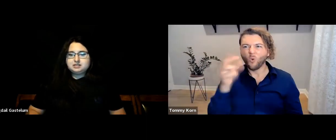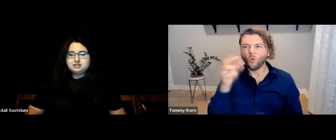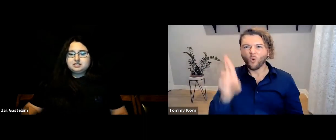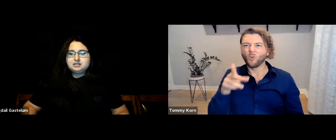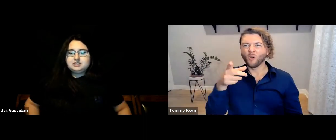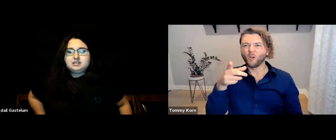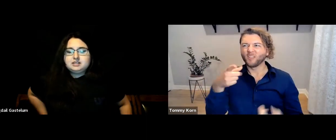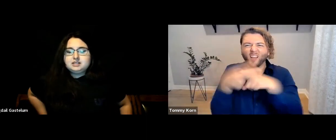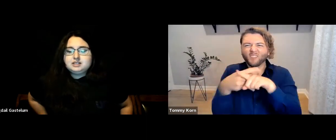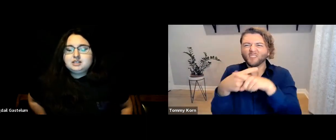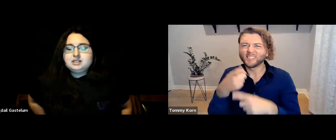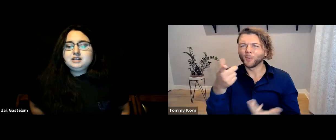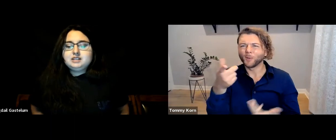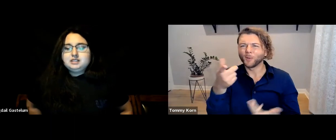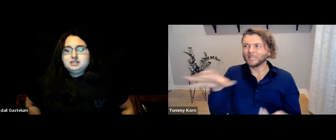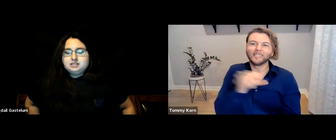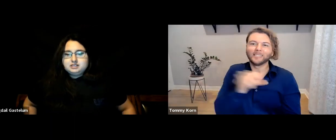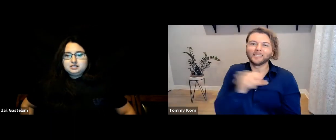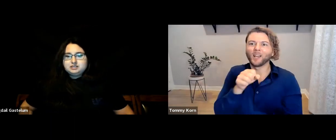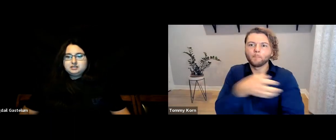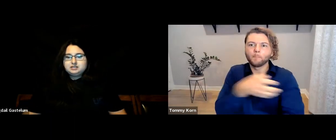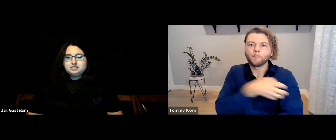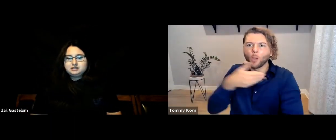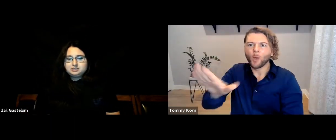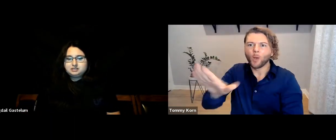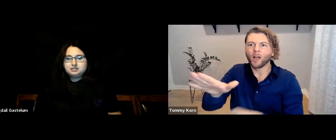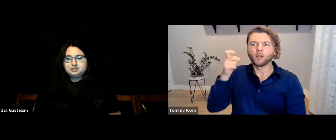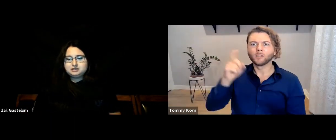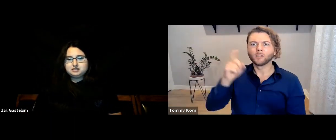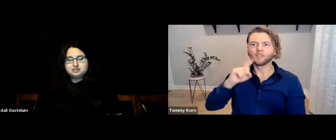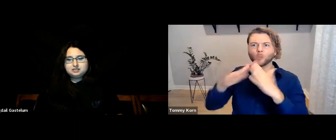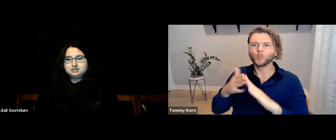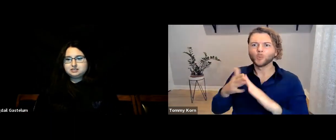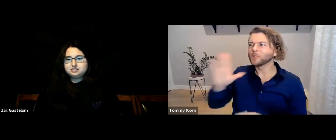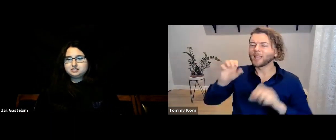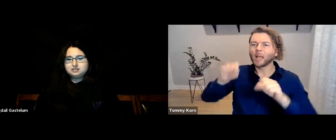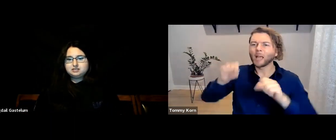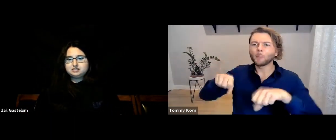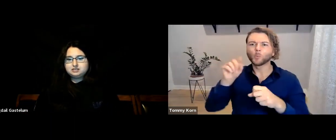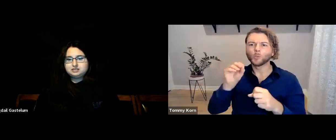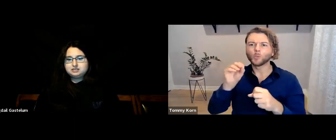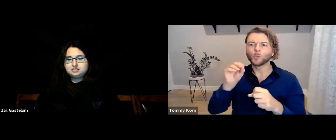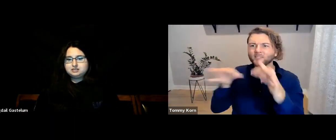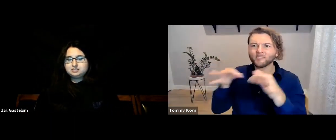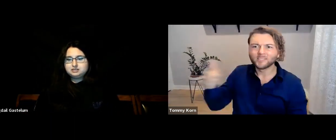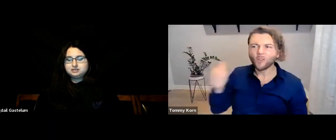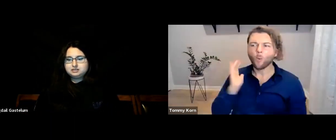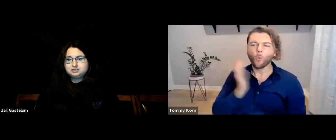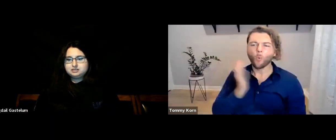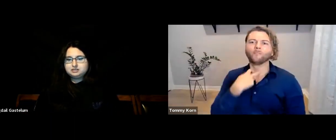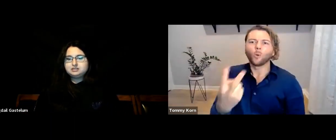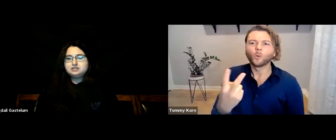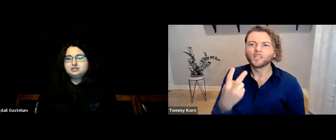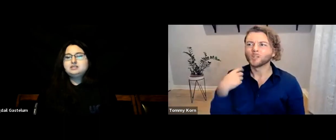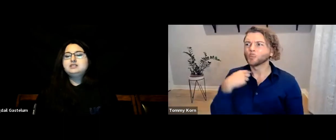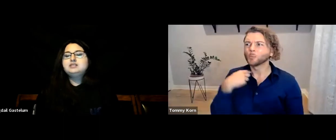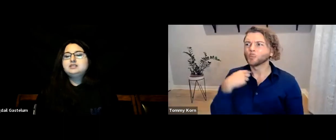This is an ongoing cultural conflict. It’s disempowering the Deaf community who should be part of decision-making. We need to devote ourselves to having a voice,